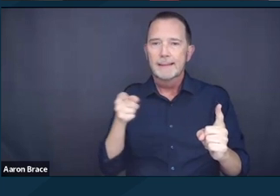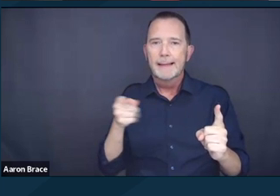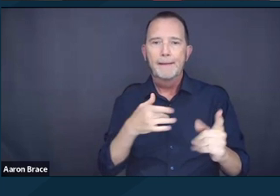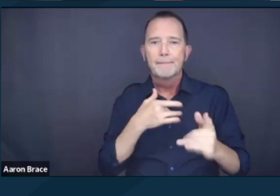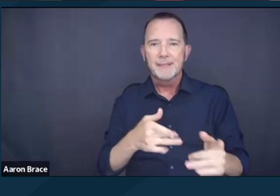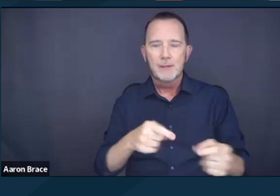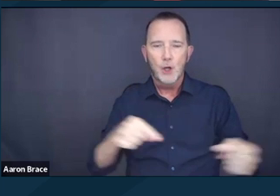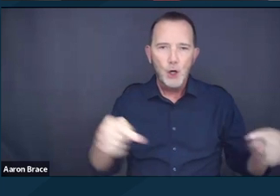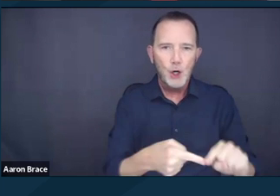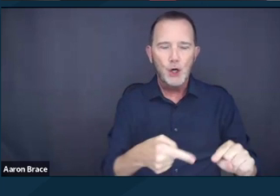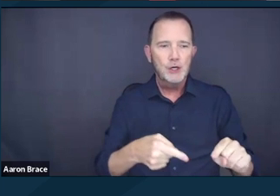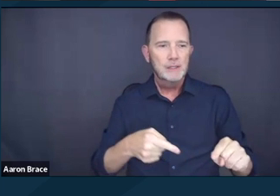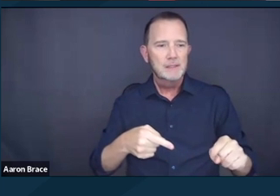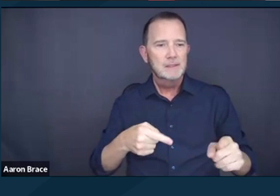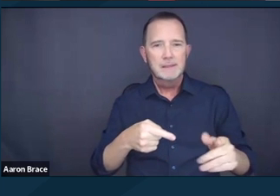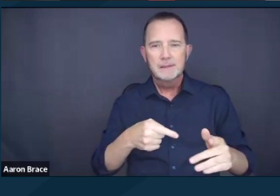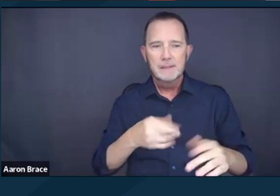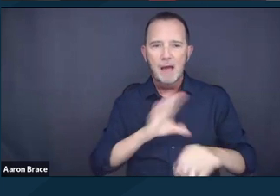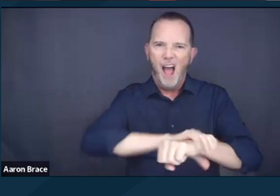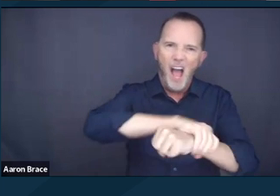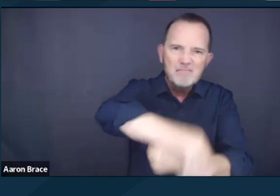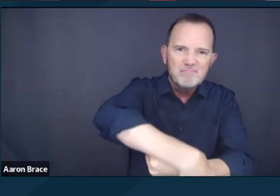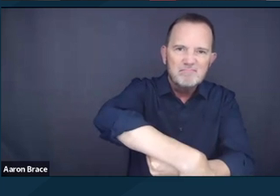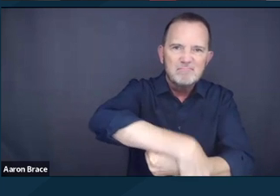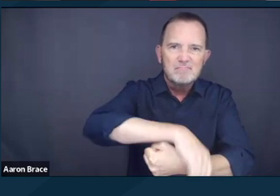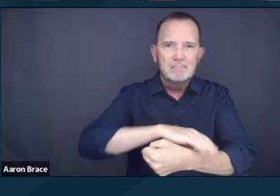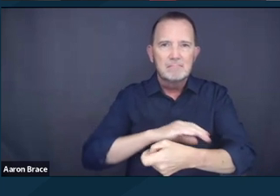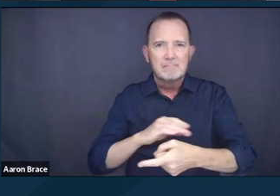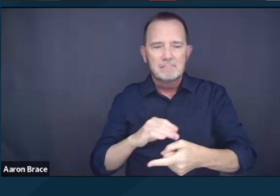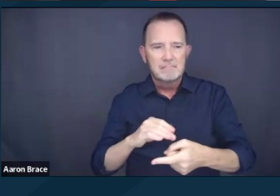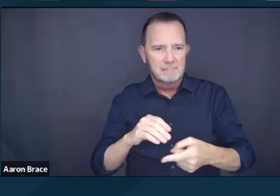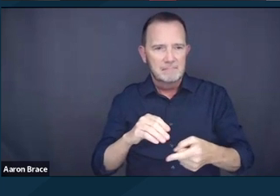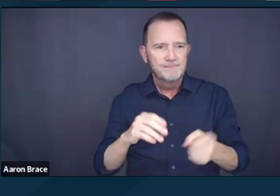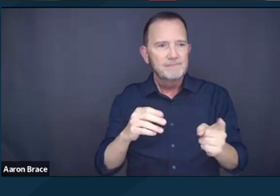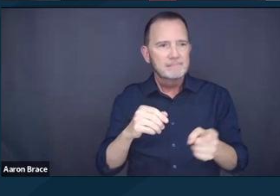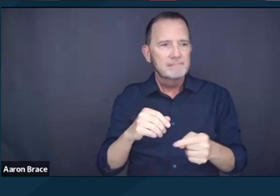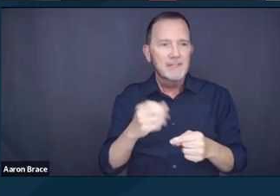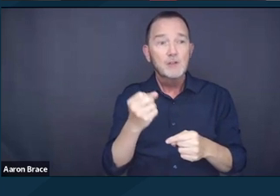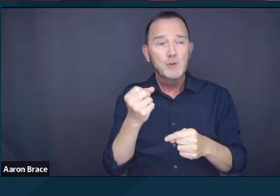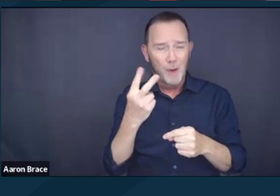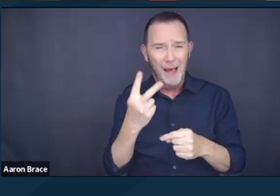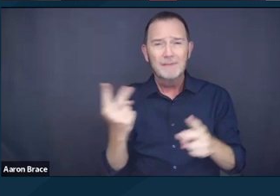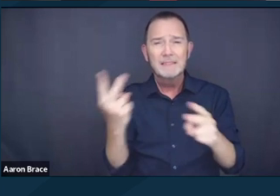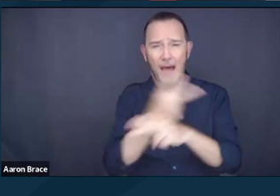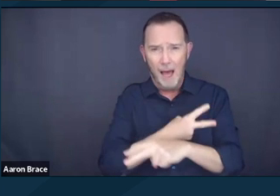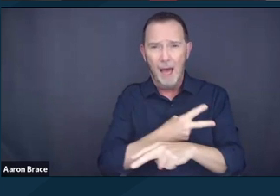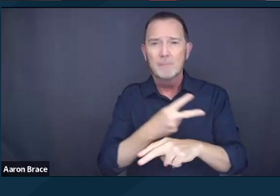to experience police use of force, and 16 times more likely to be killed by law enforcement.